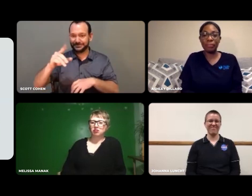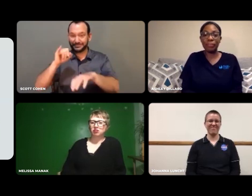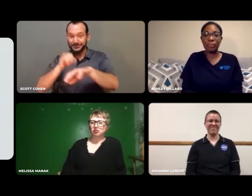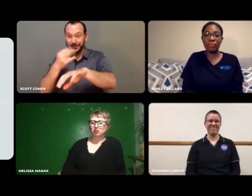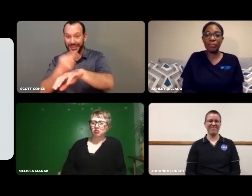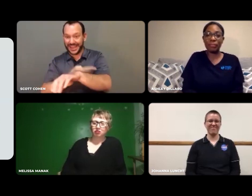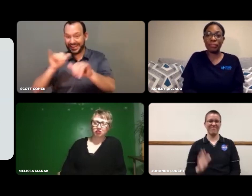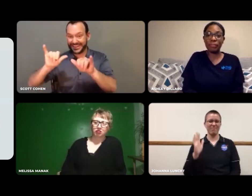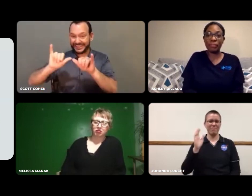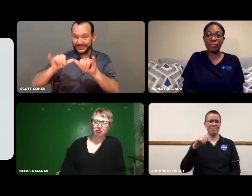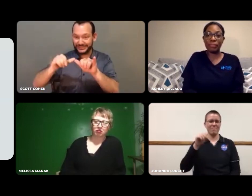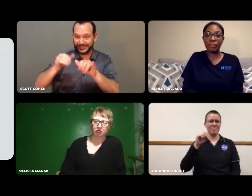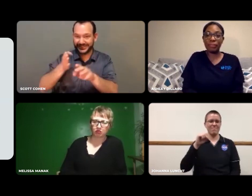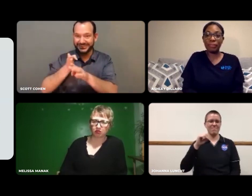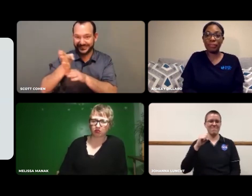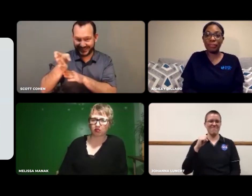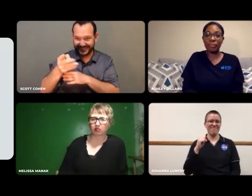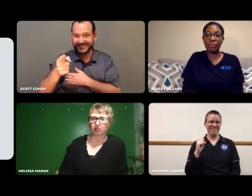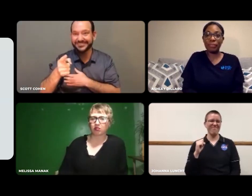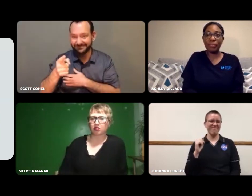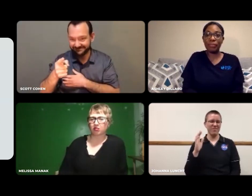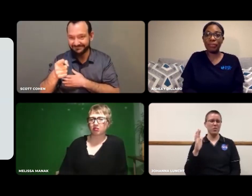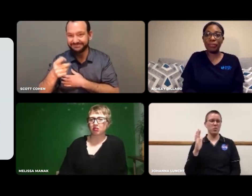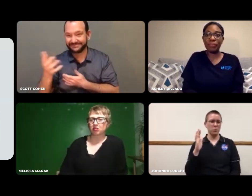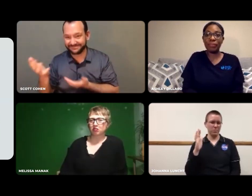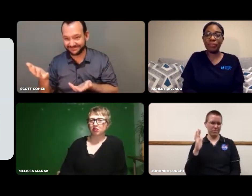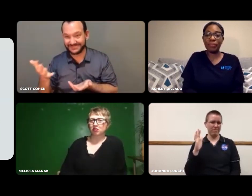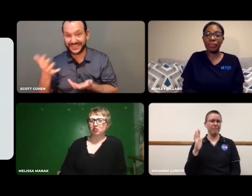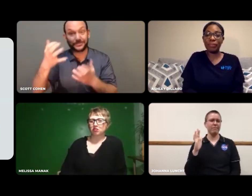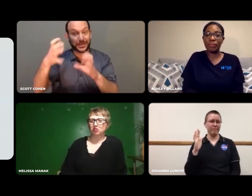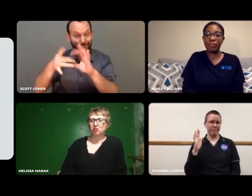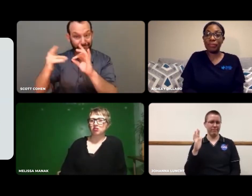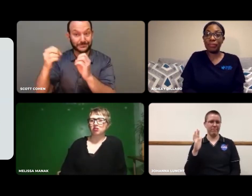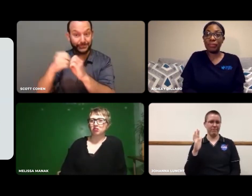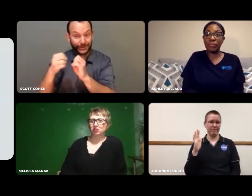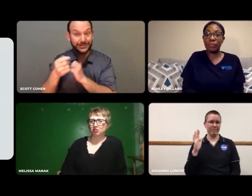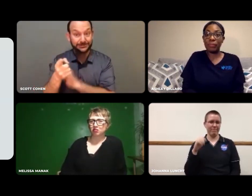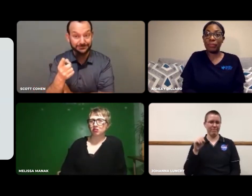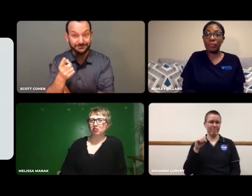Johanna, the engineering field, right? You wanted to add something?